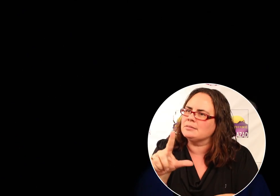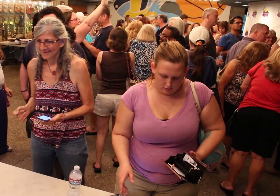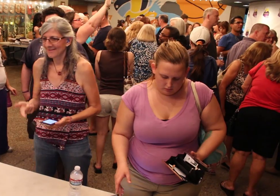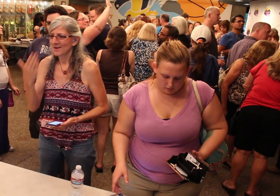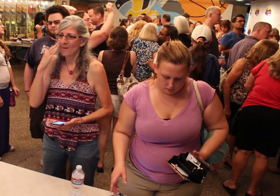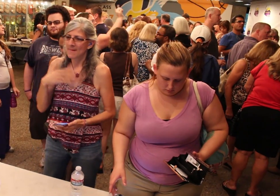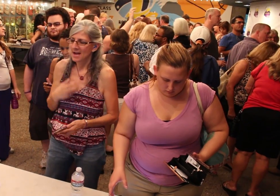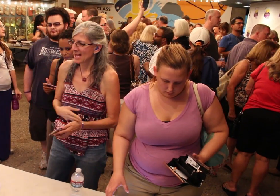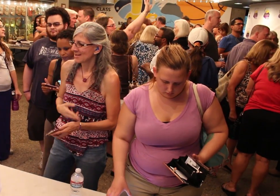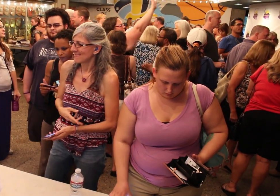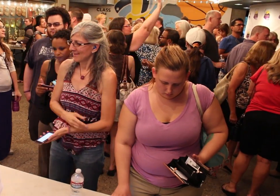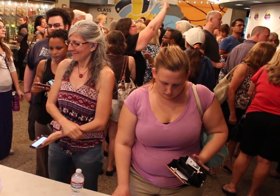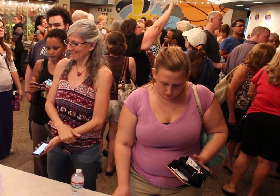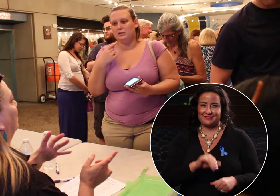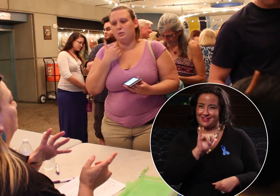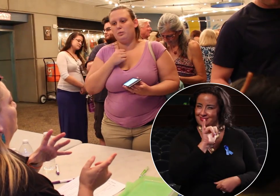Video: “You already know my name”